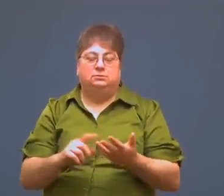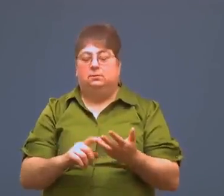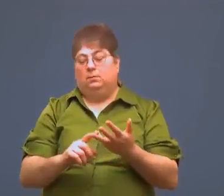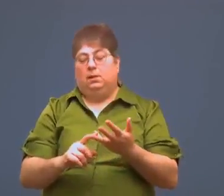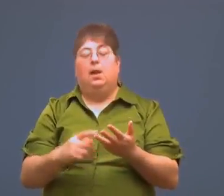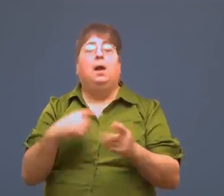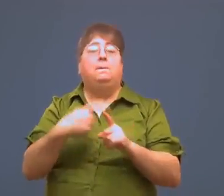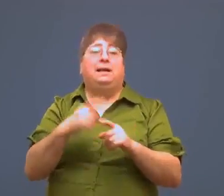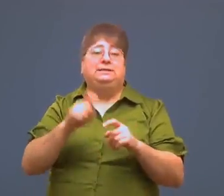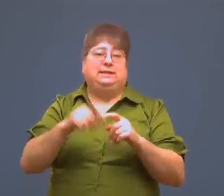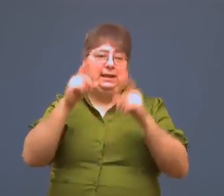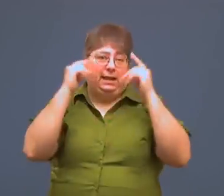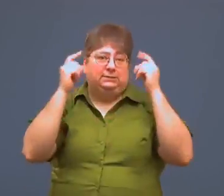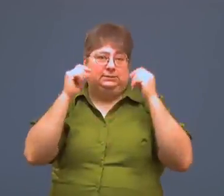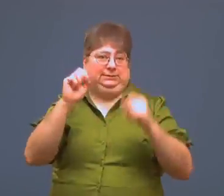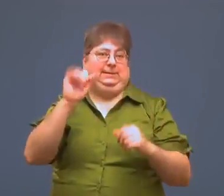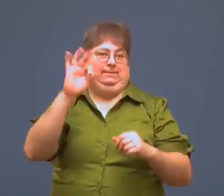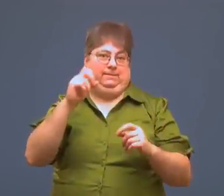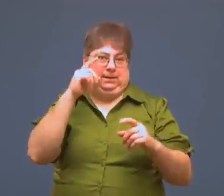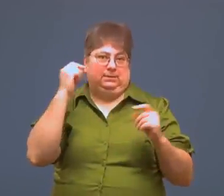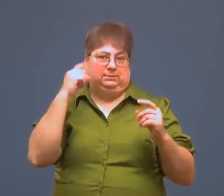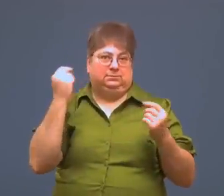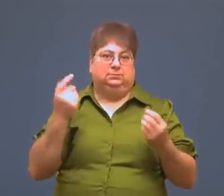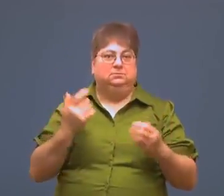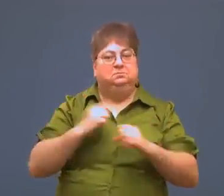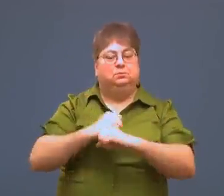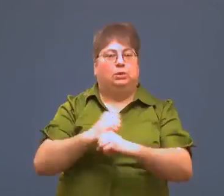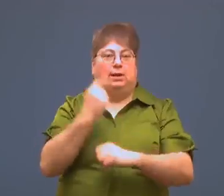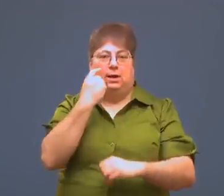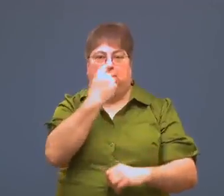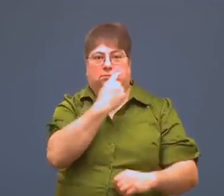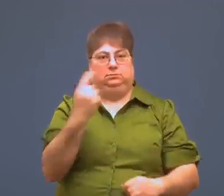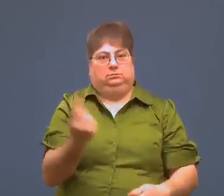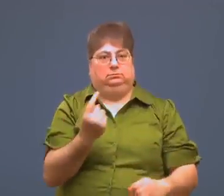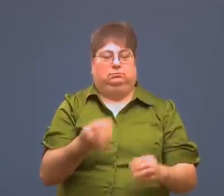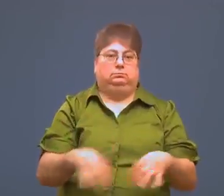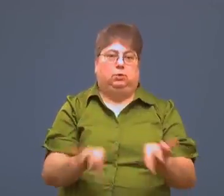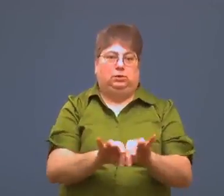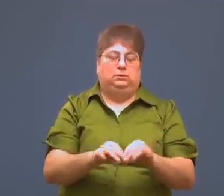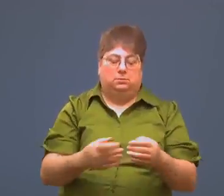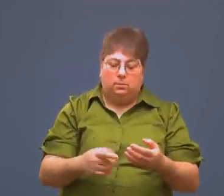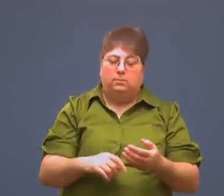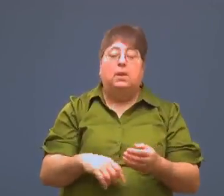Safety glasses are important for protecting your eyes.